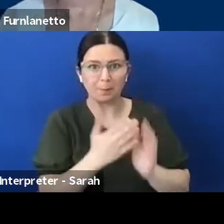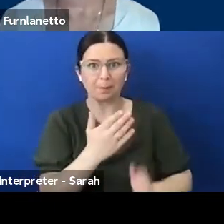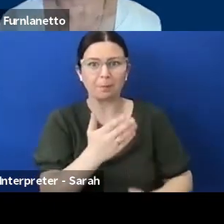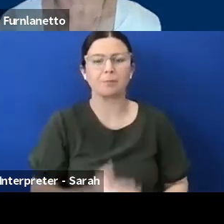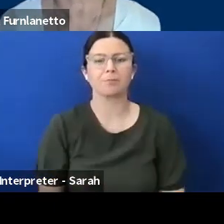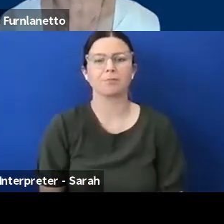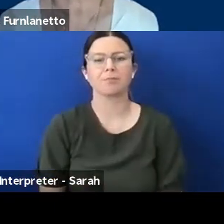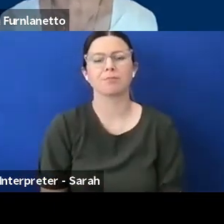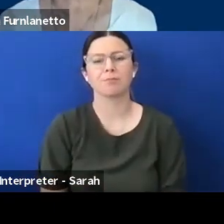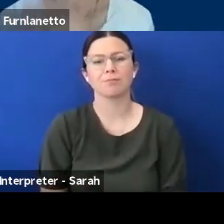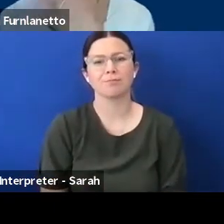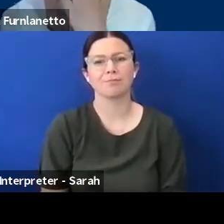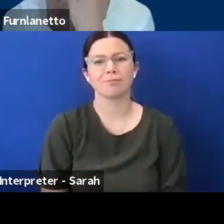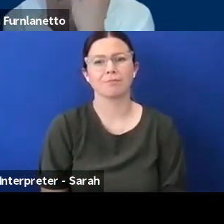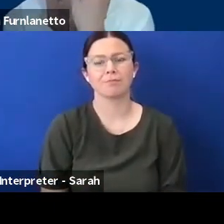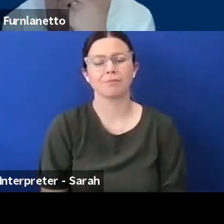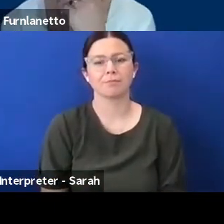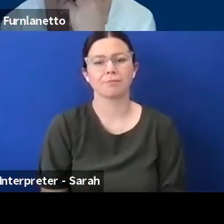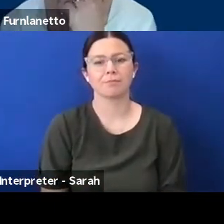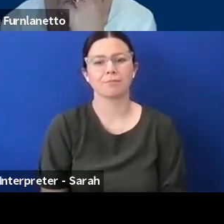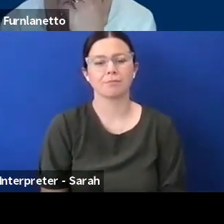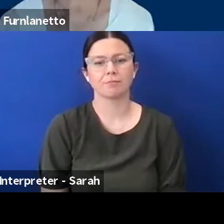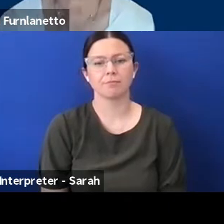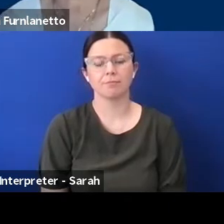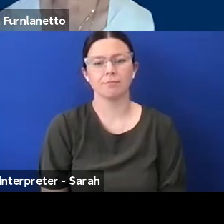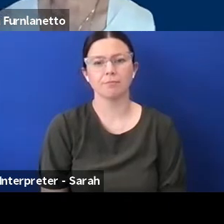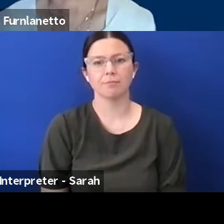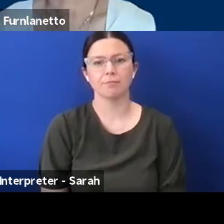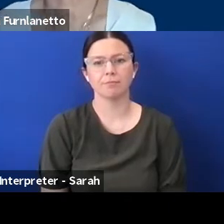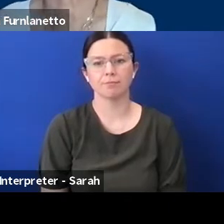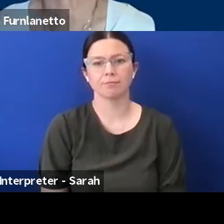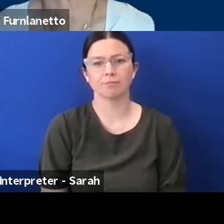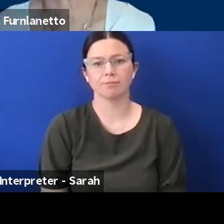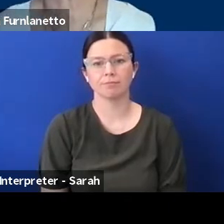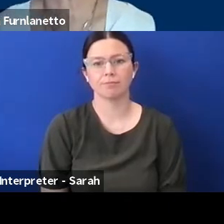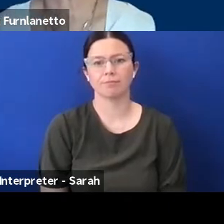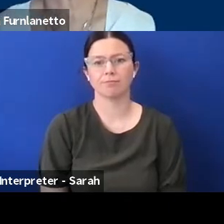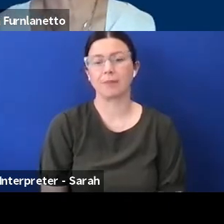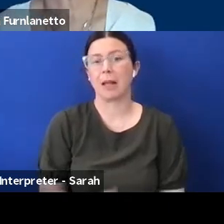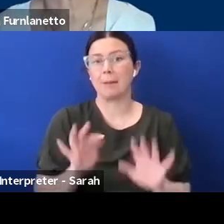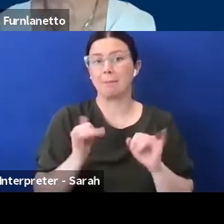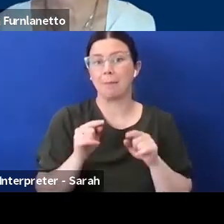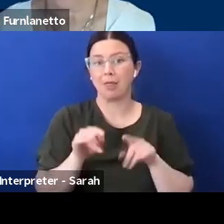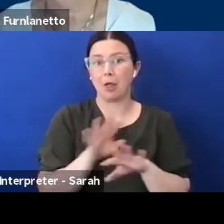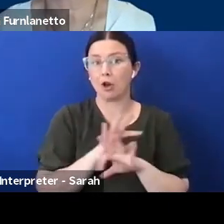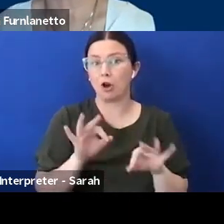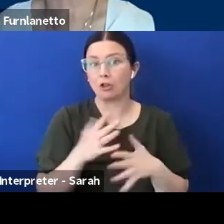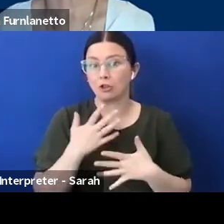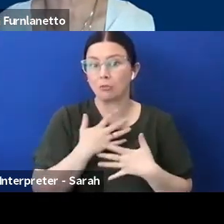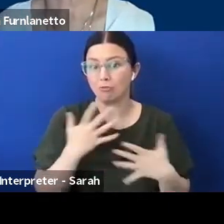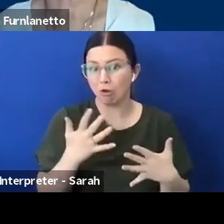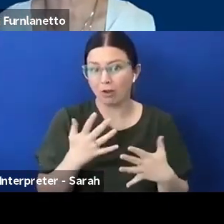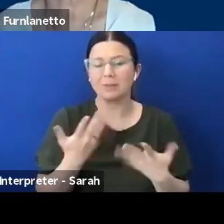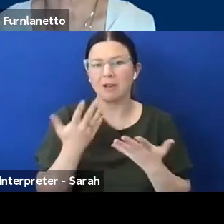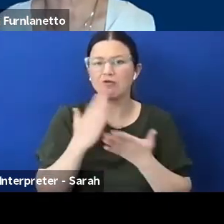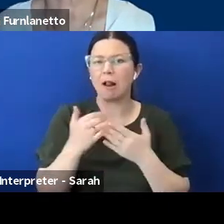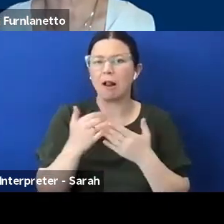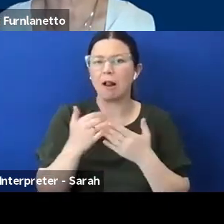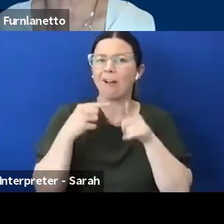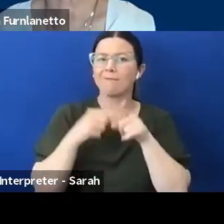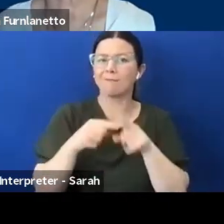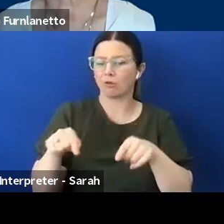unsurprisingly and maintaining the theme of today's conversation, the connection